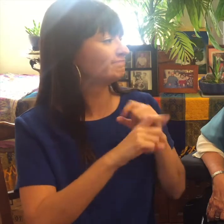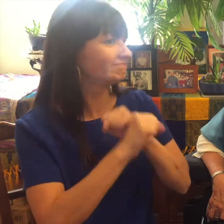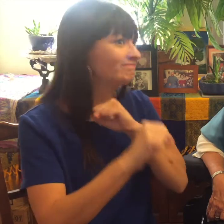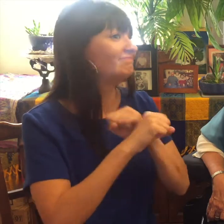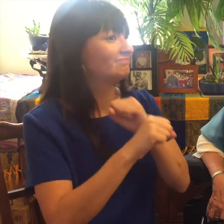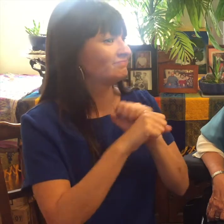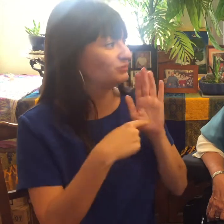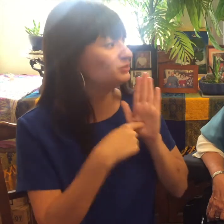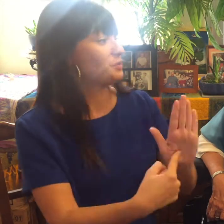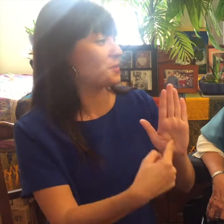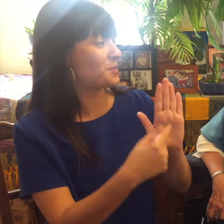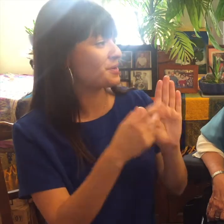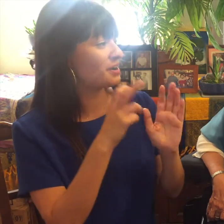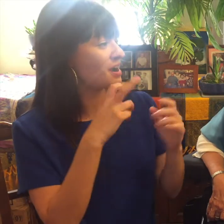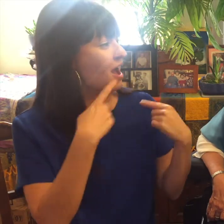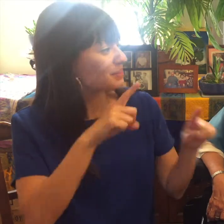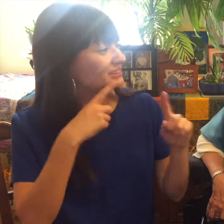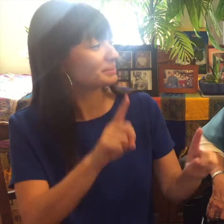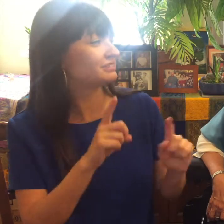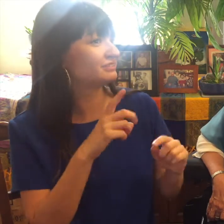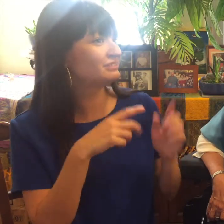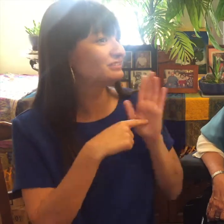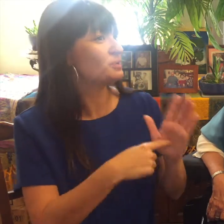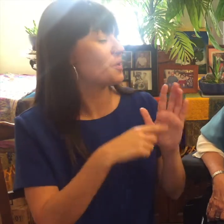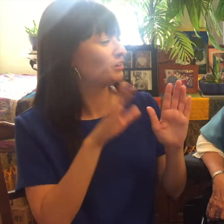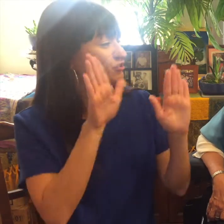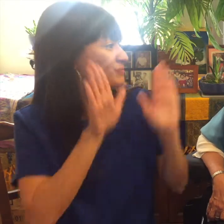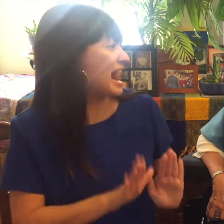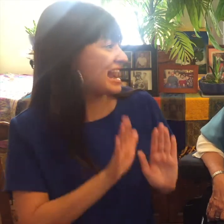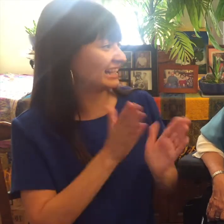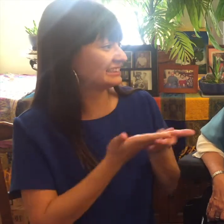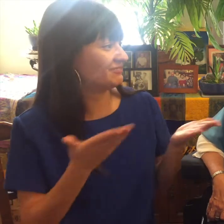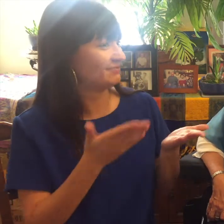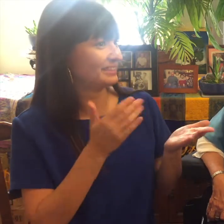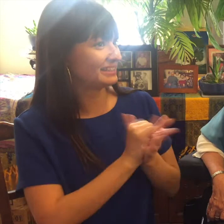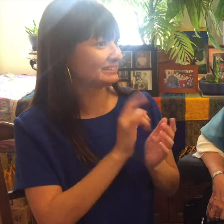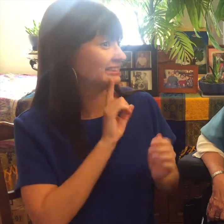week for the Deaf to promote and campaign the accomplishments that Deaf